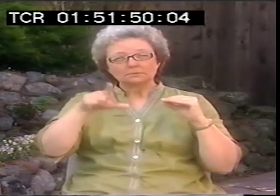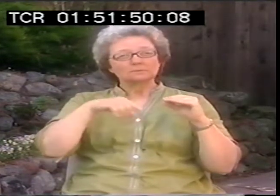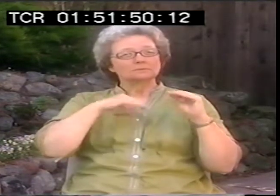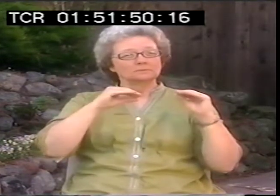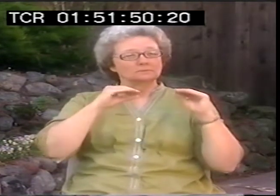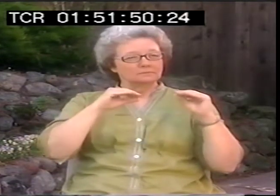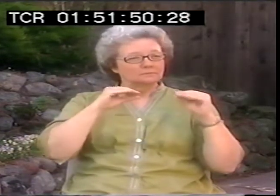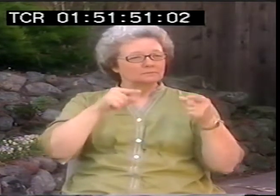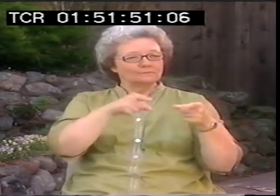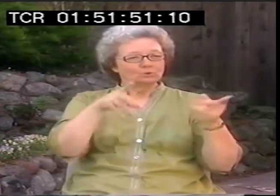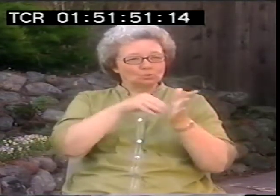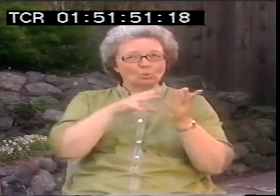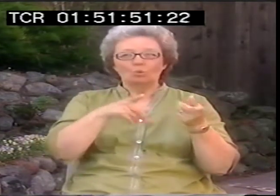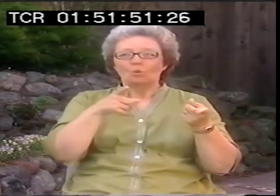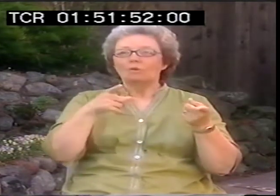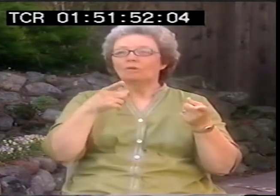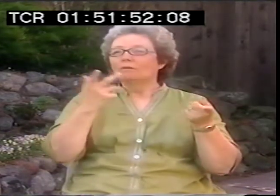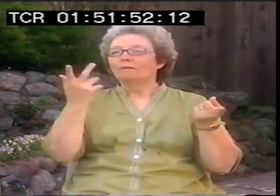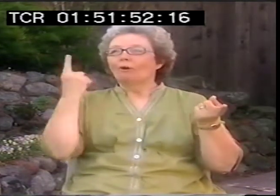How do I promote myself? Hmm.